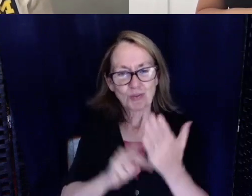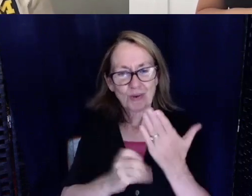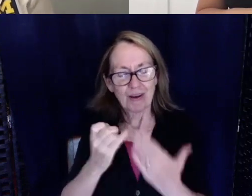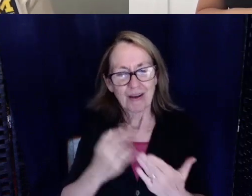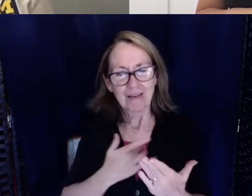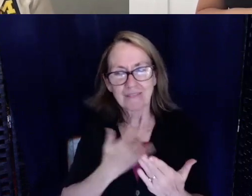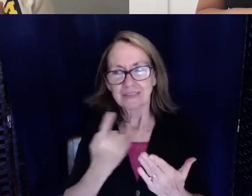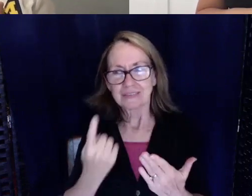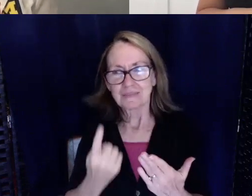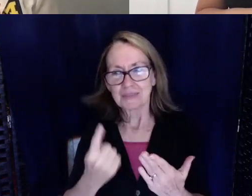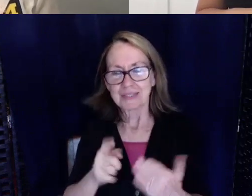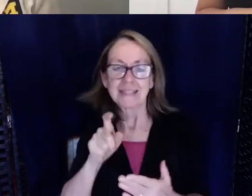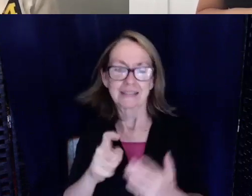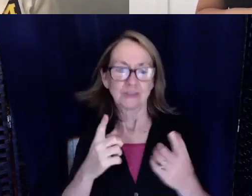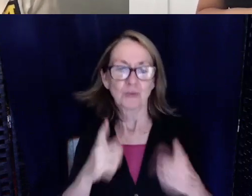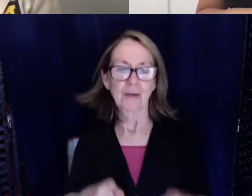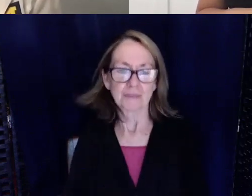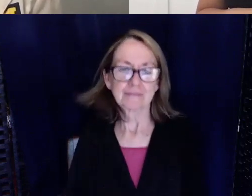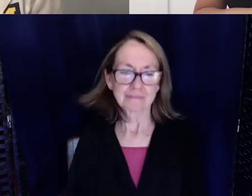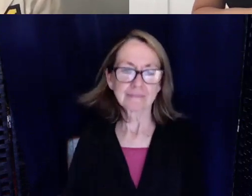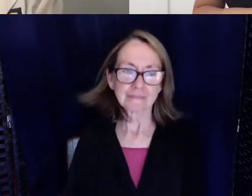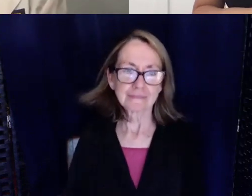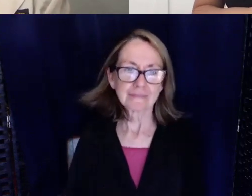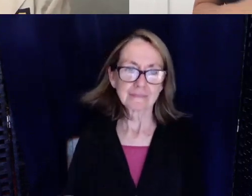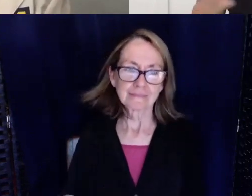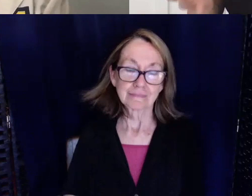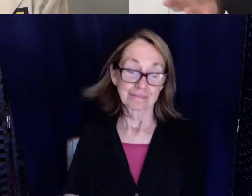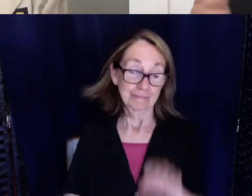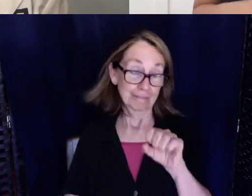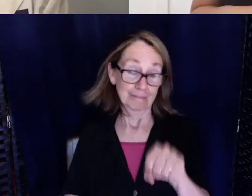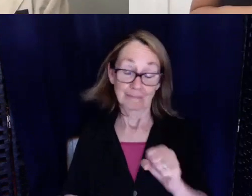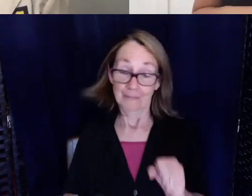really needs to happen. Yeah, well I have no doubt you'll be successful